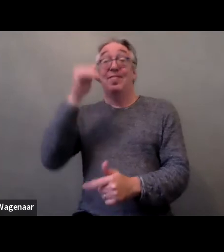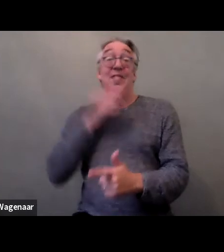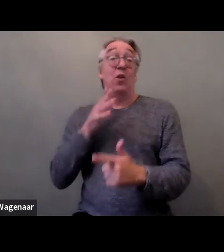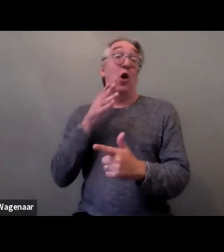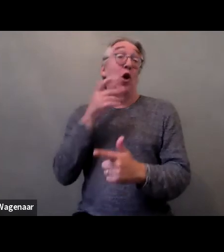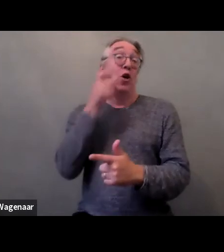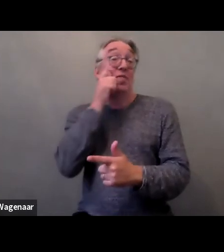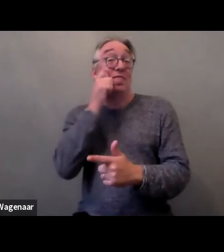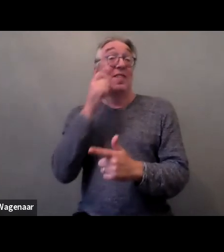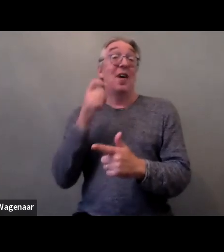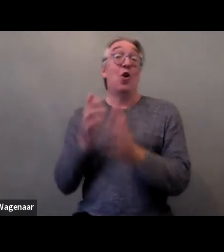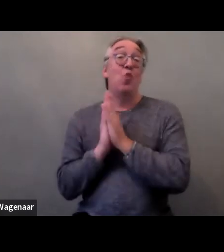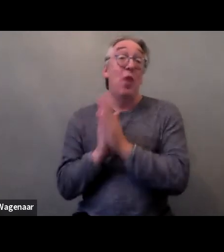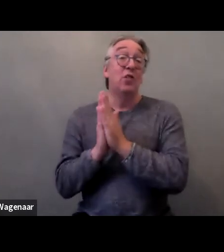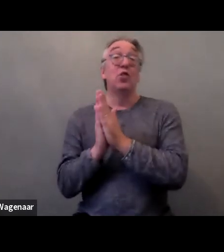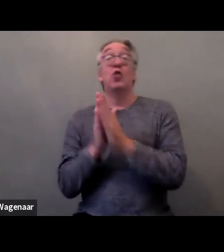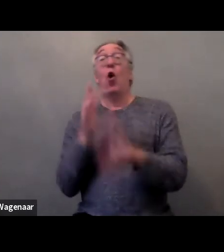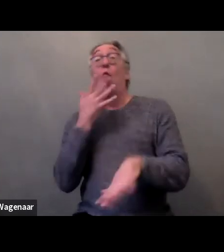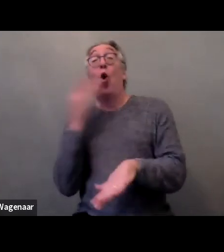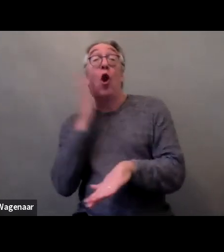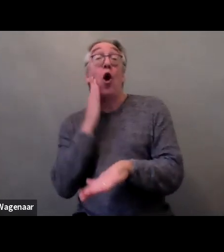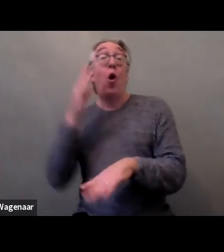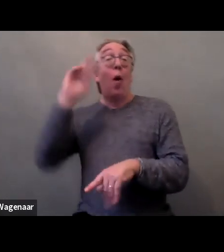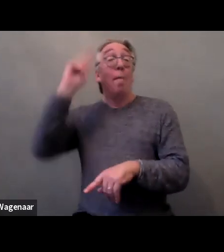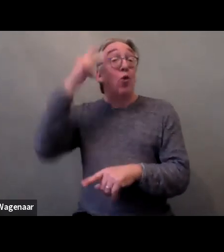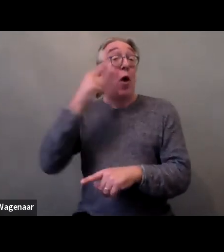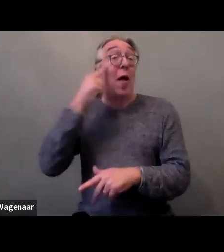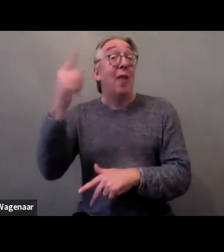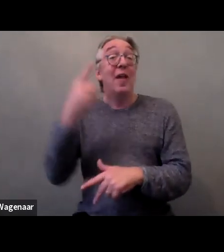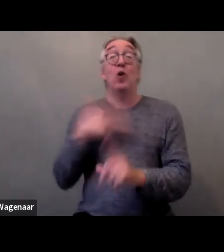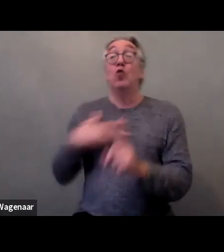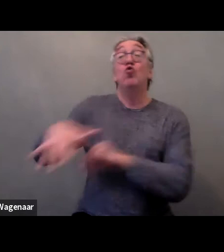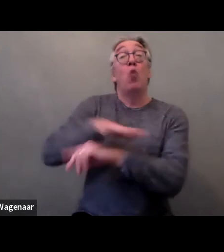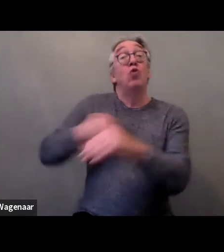language religion, political opinion social origin, sexual orientation,